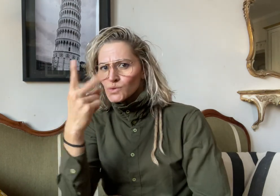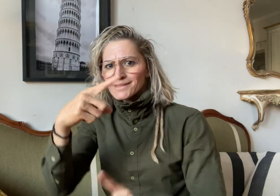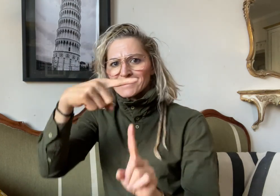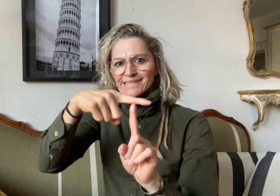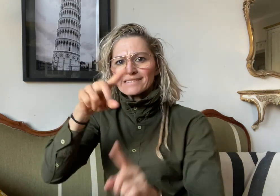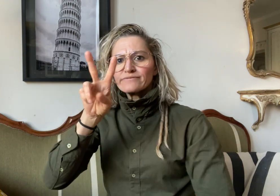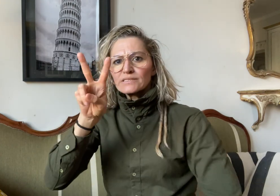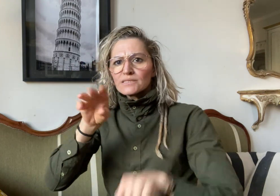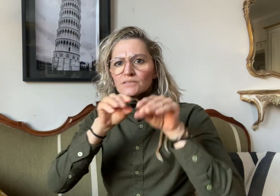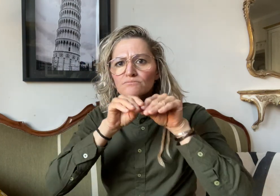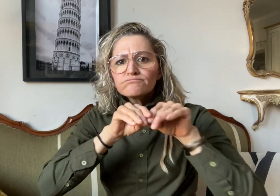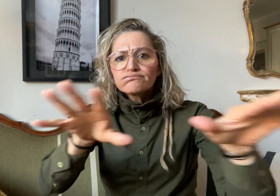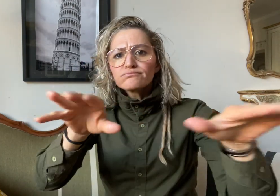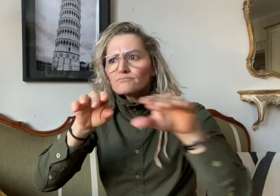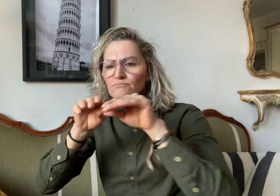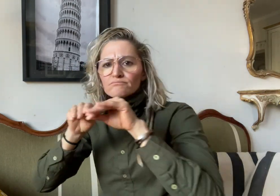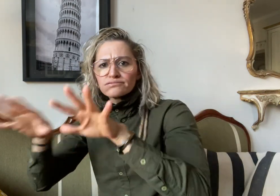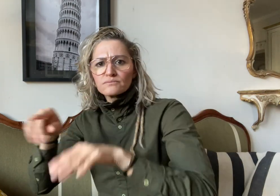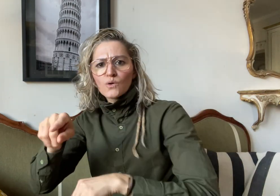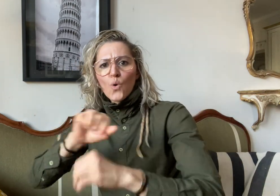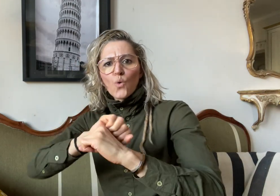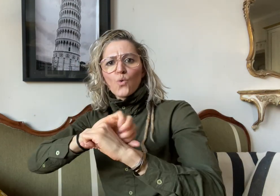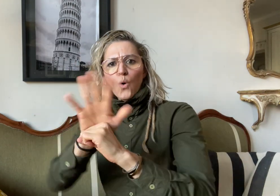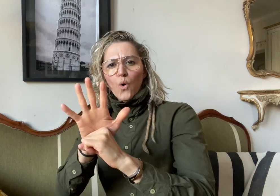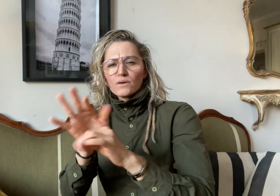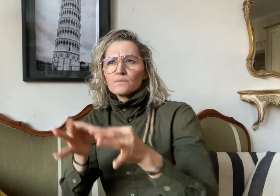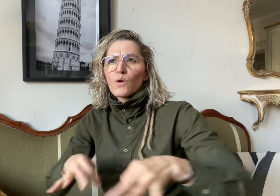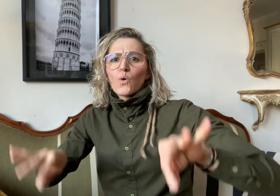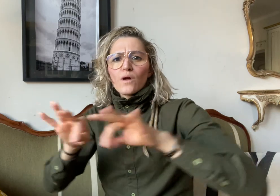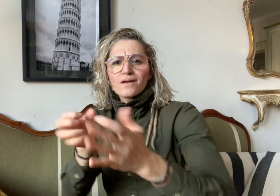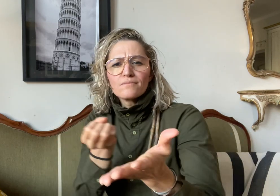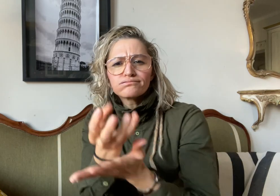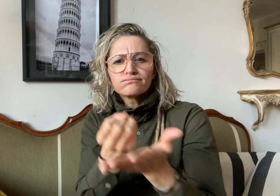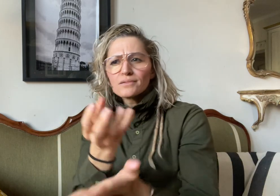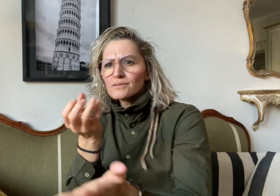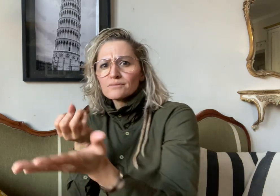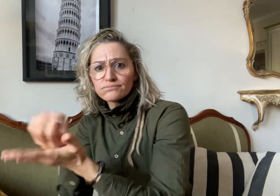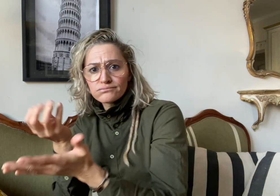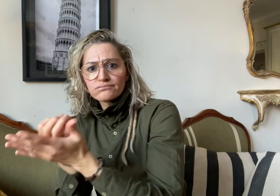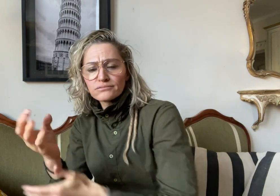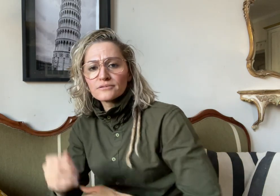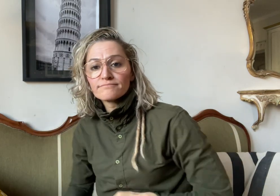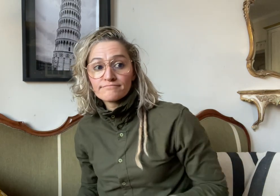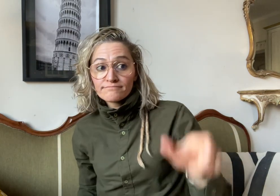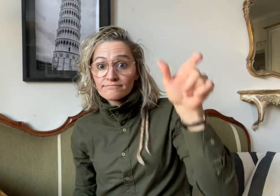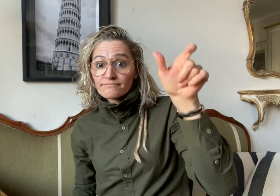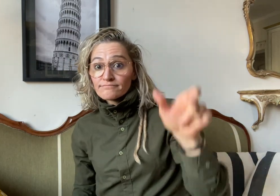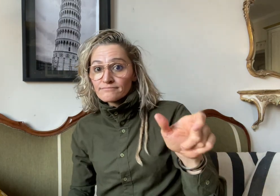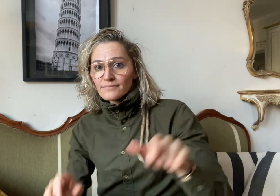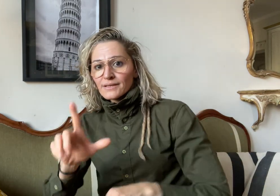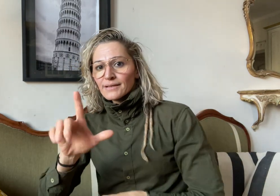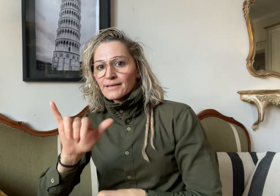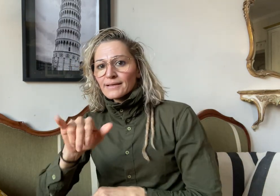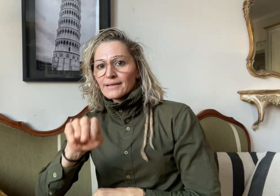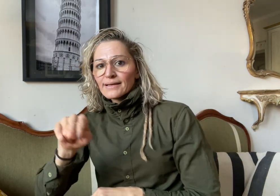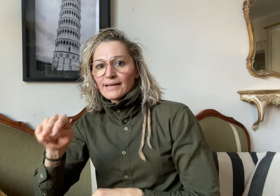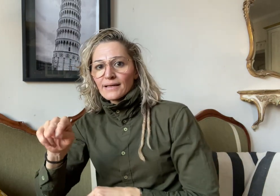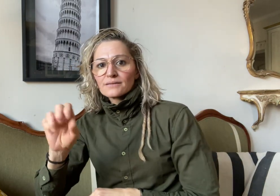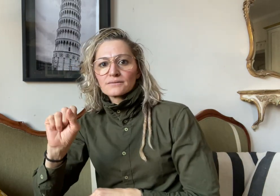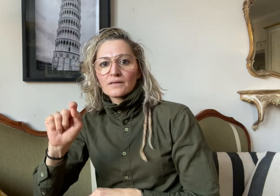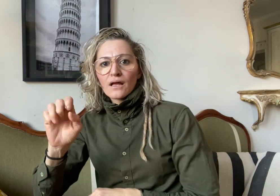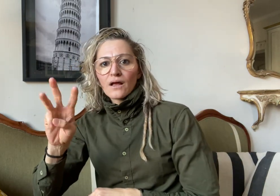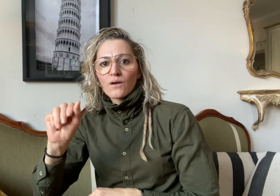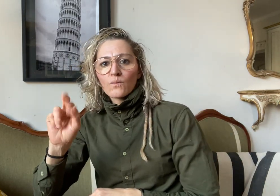COVID-19 briefings. Lynn Stewart-Taylor, who founded the campaign